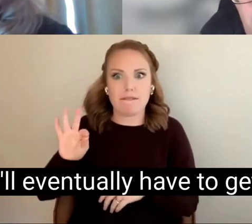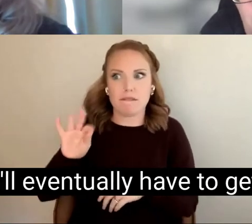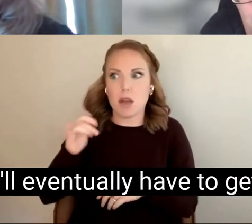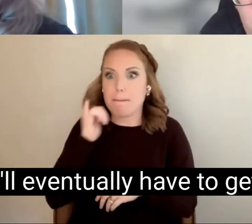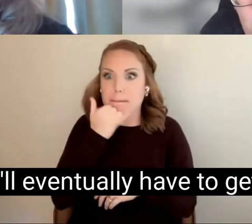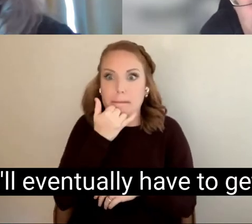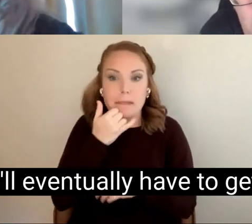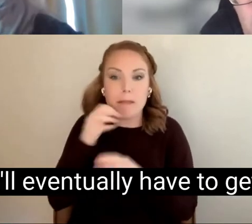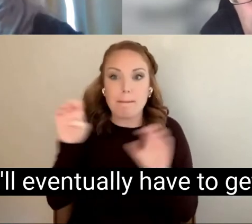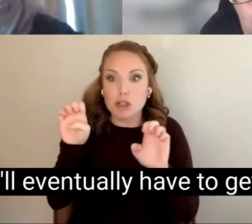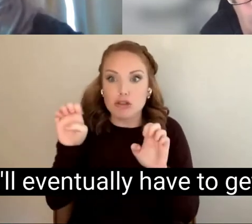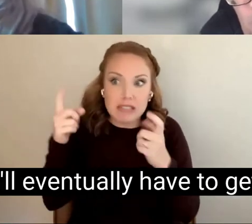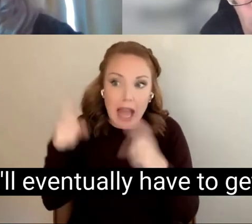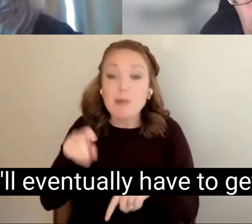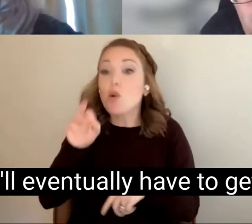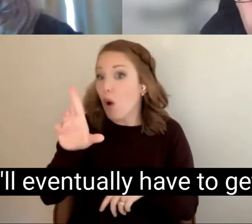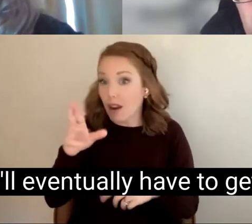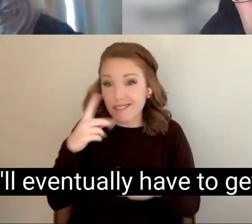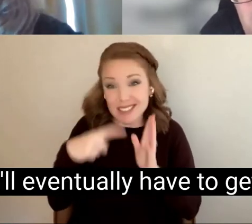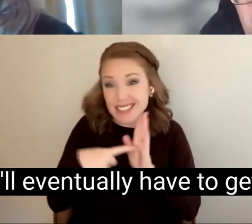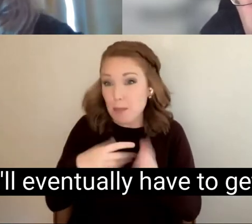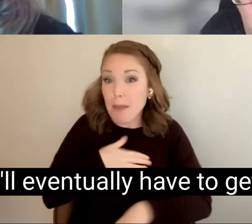that I'll eventually have to get her